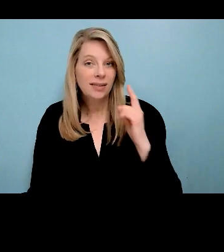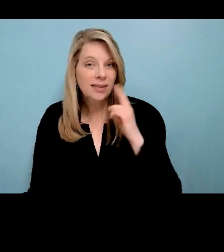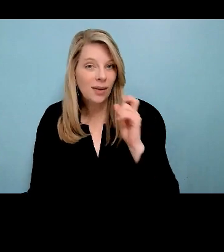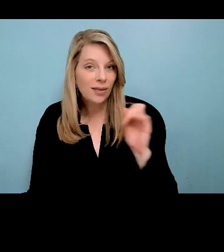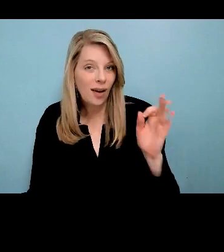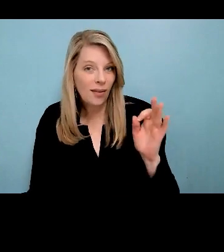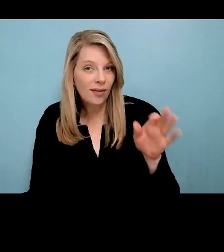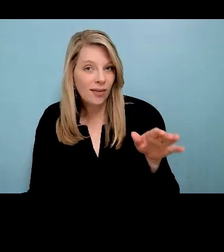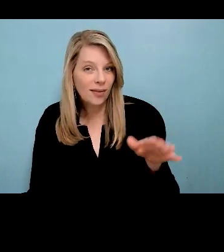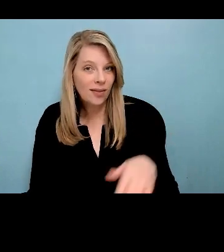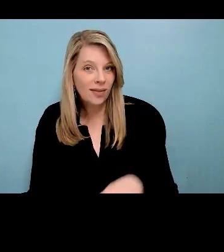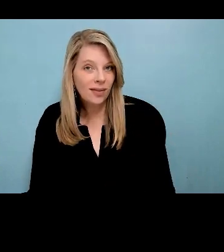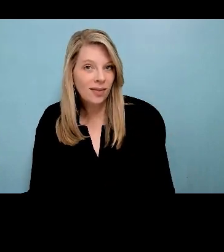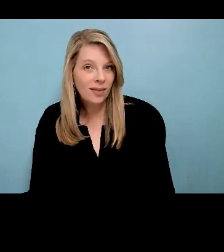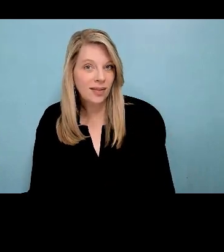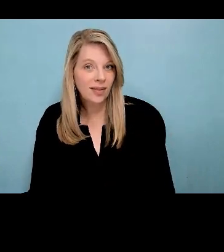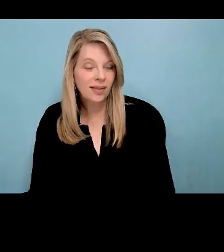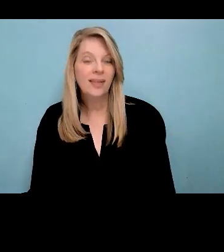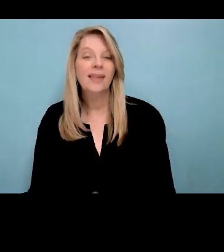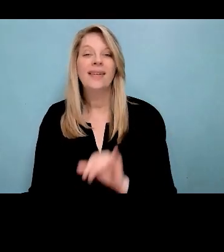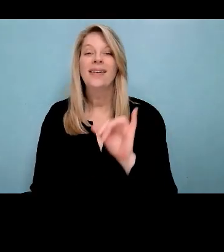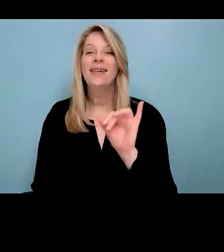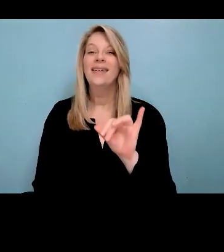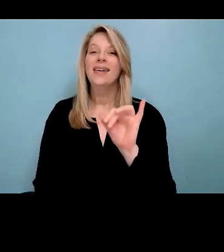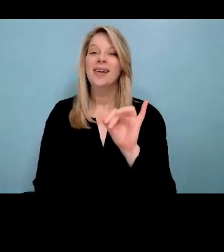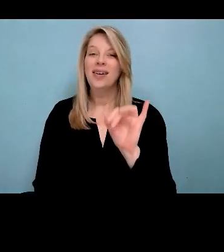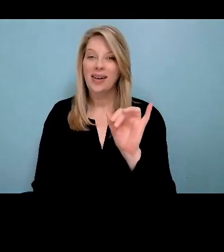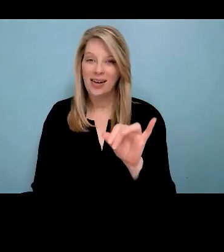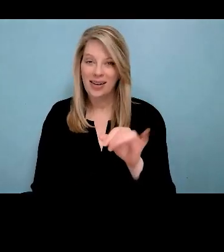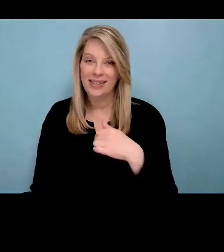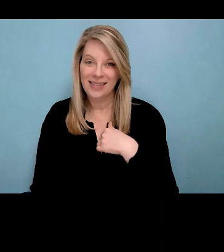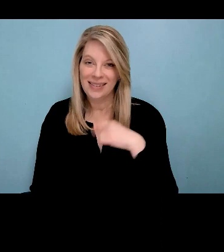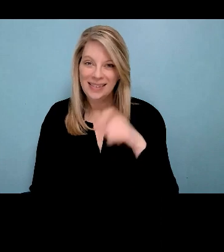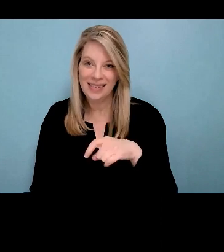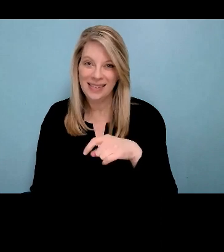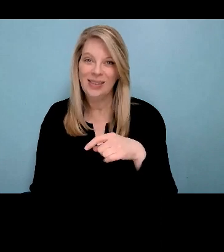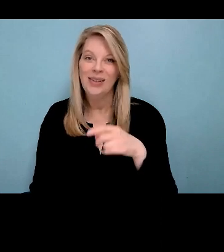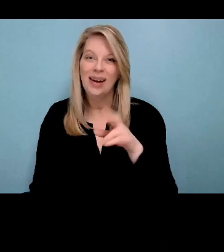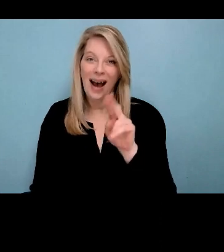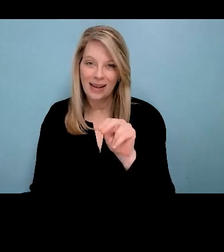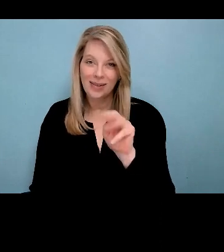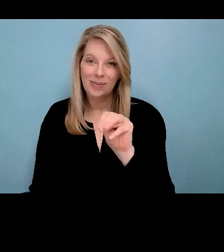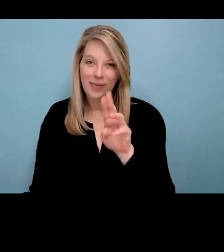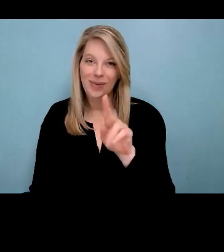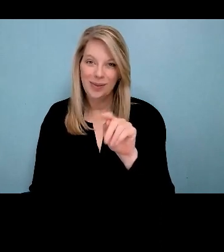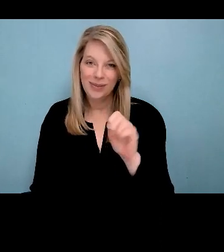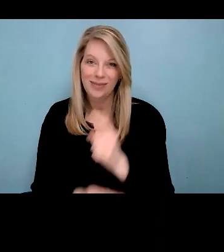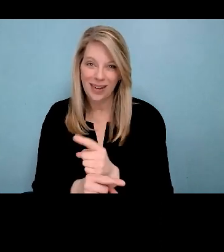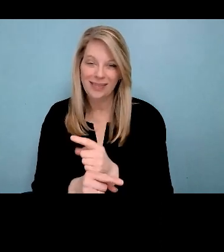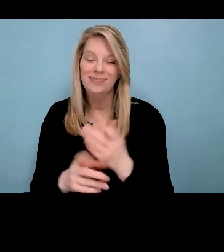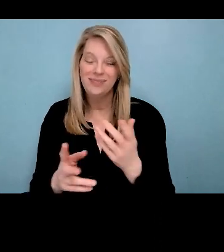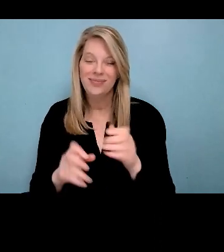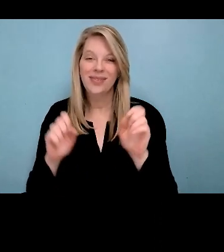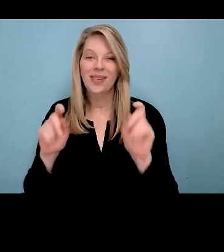Welcome Dr. Malone. Thank you, Ali. My name is Dr. Reese Malone.